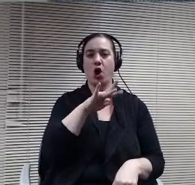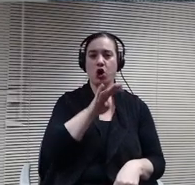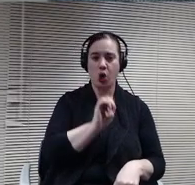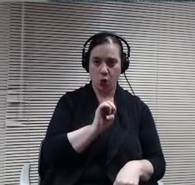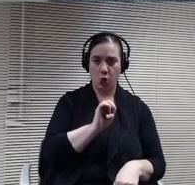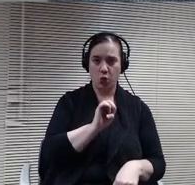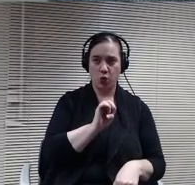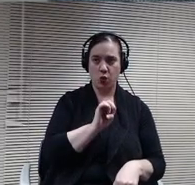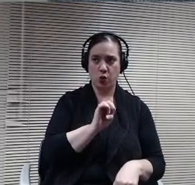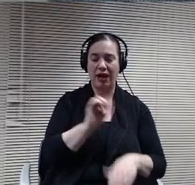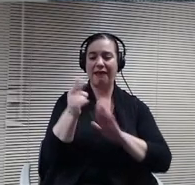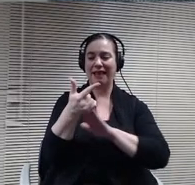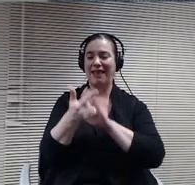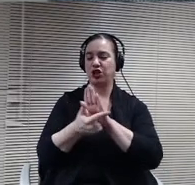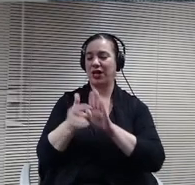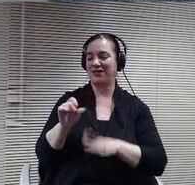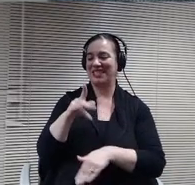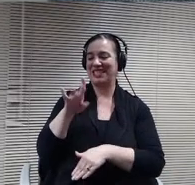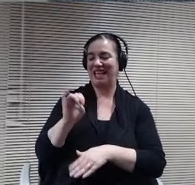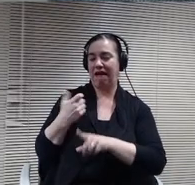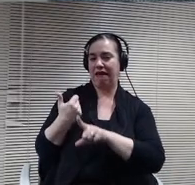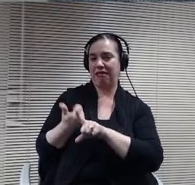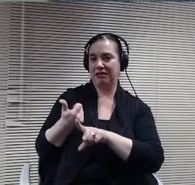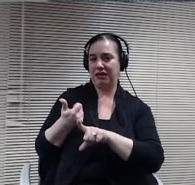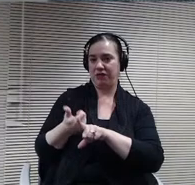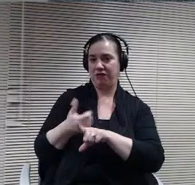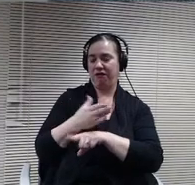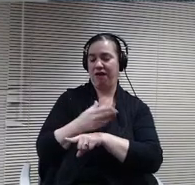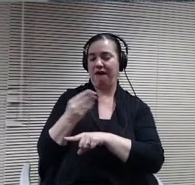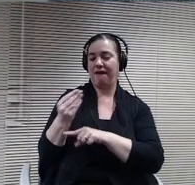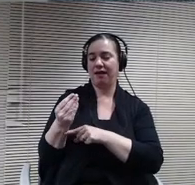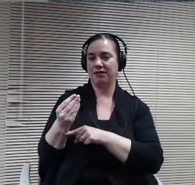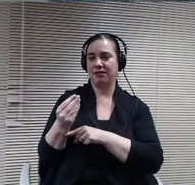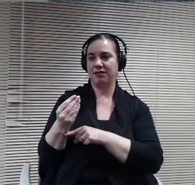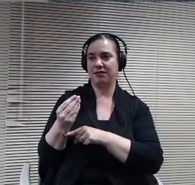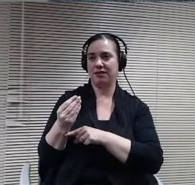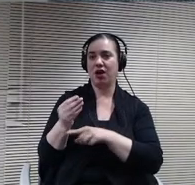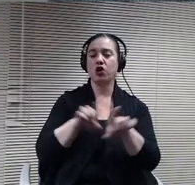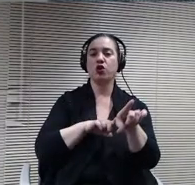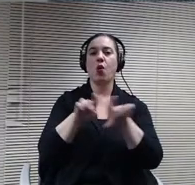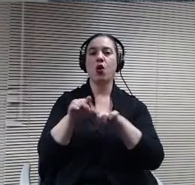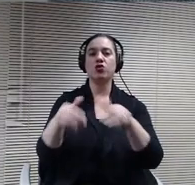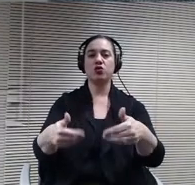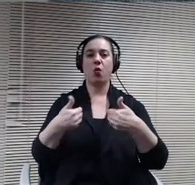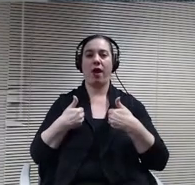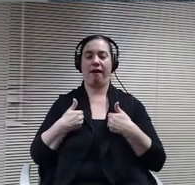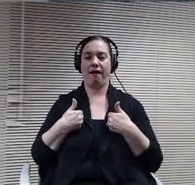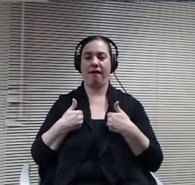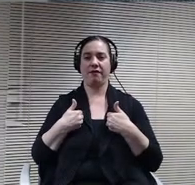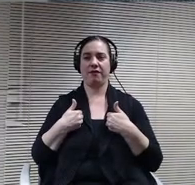itself. And you also have the carry an item which was sent to